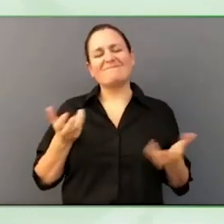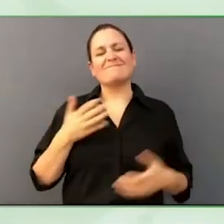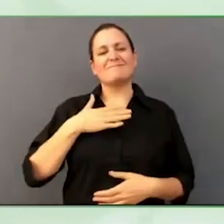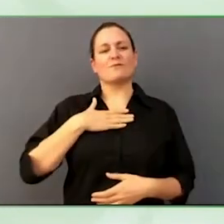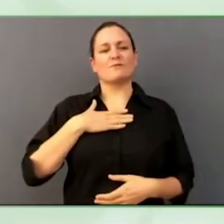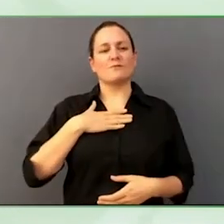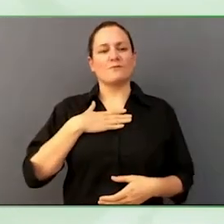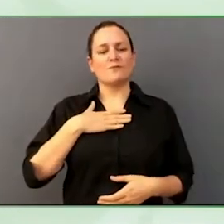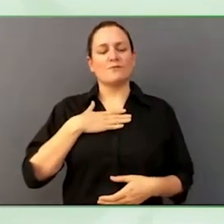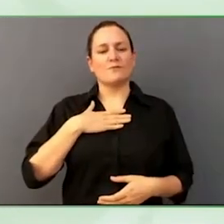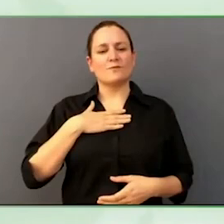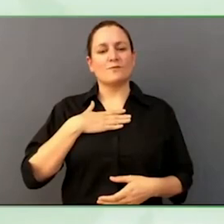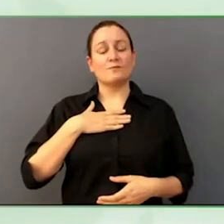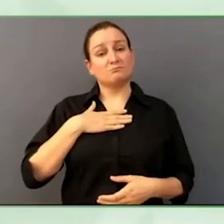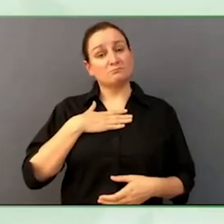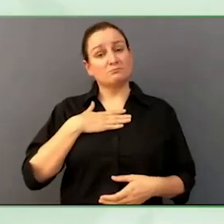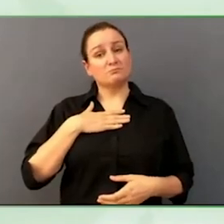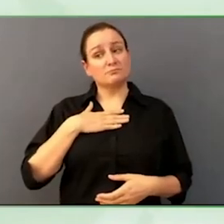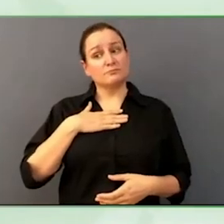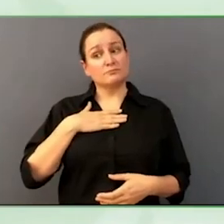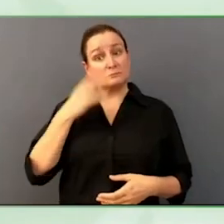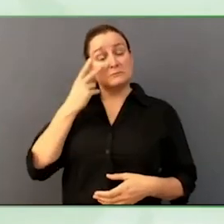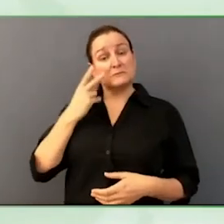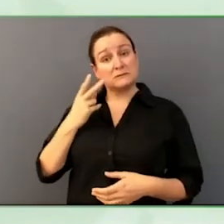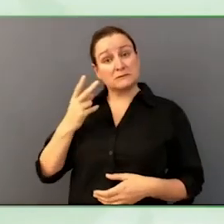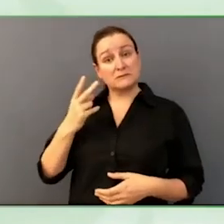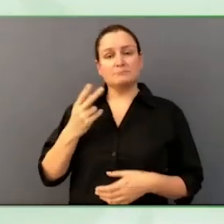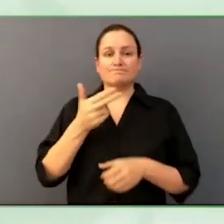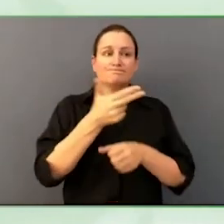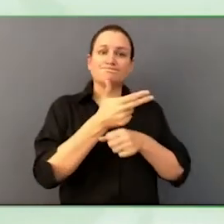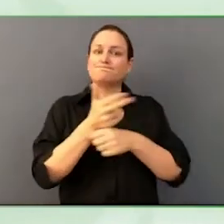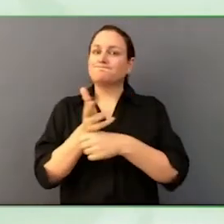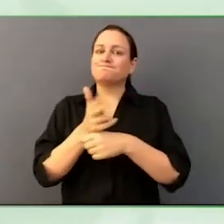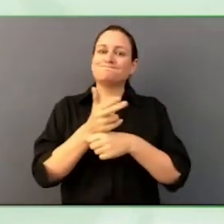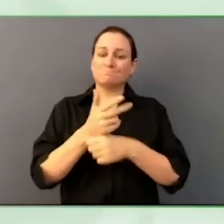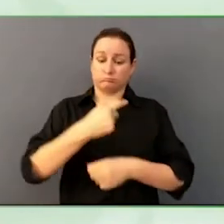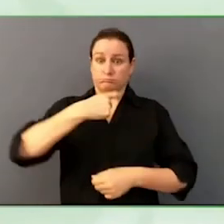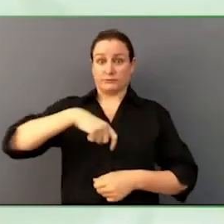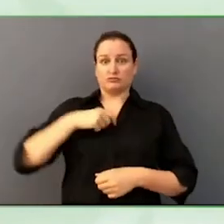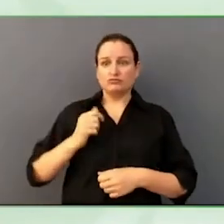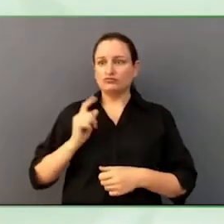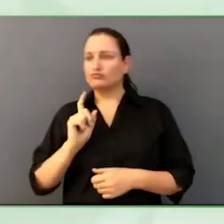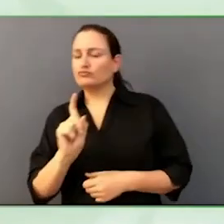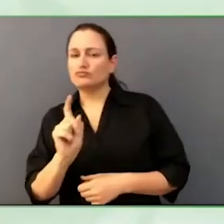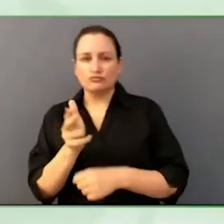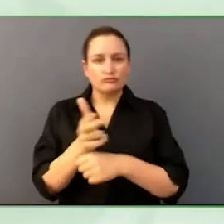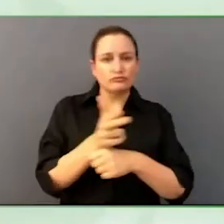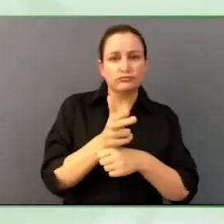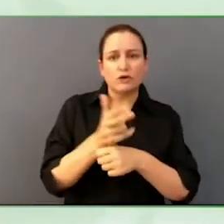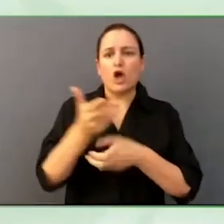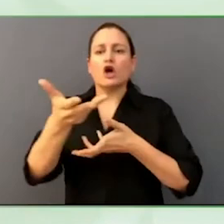can see clearly media professionals in general everybody, who may be unfamiliar, or do not have